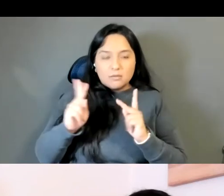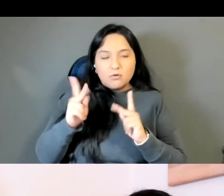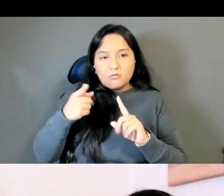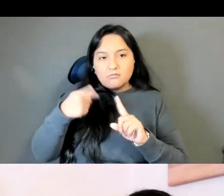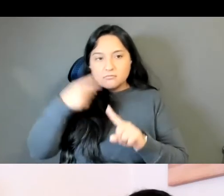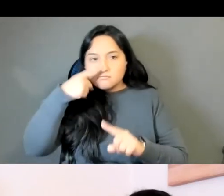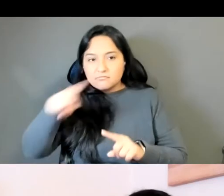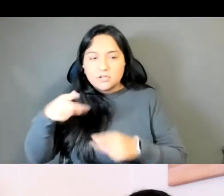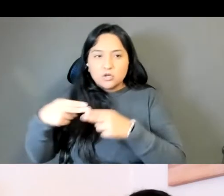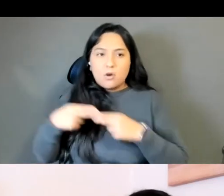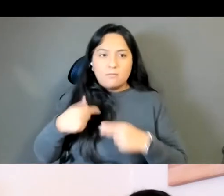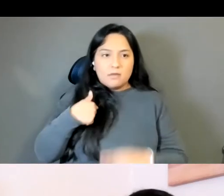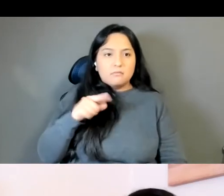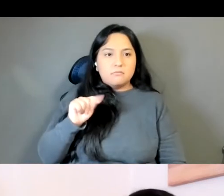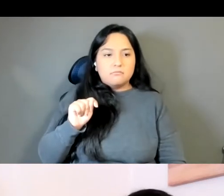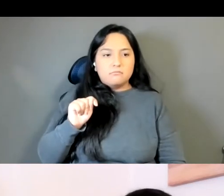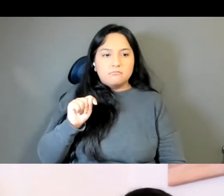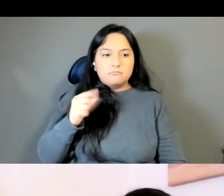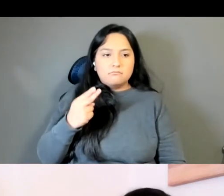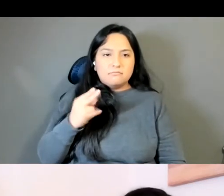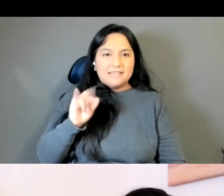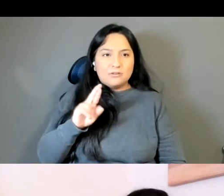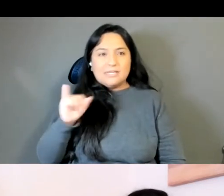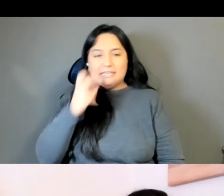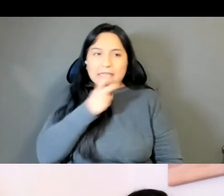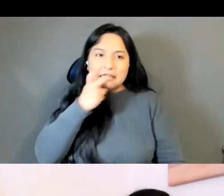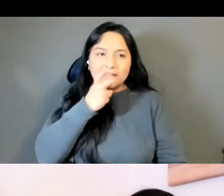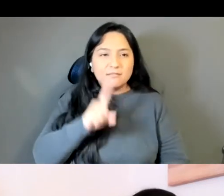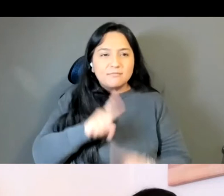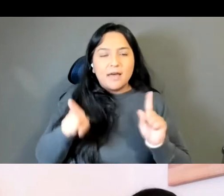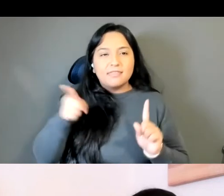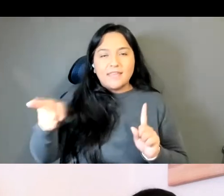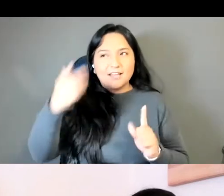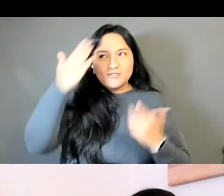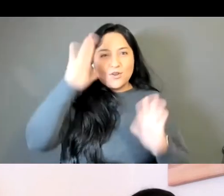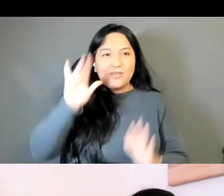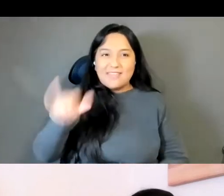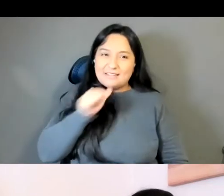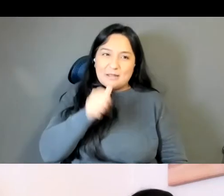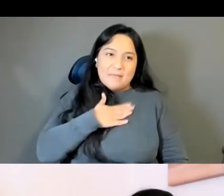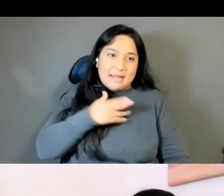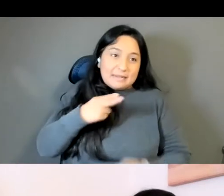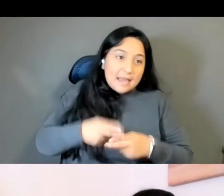And I don't think they even know that. That's not my name, and it's gotten to a point where I just don't correct them anymore.